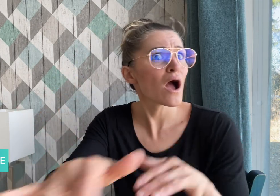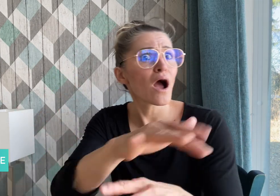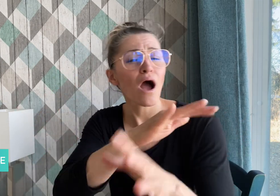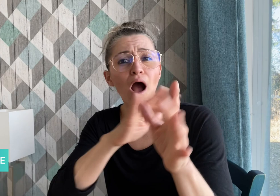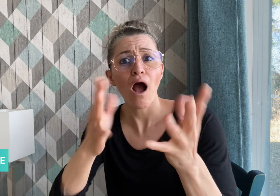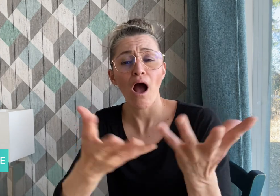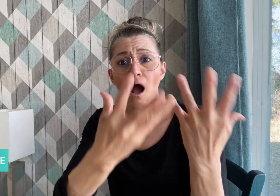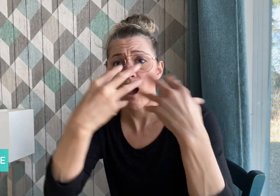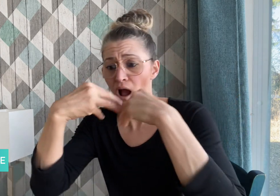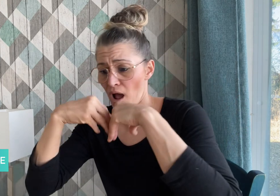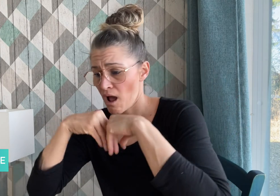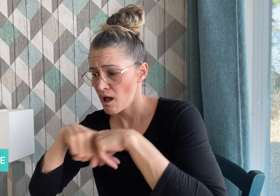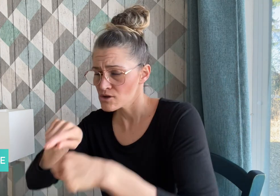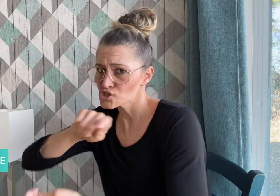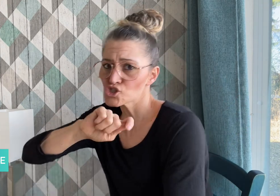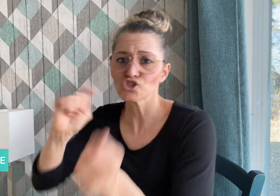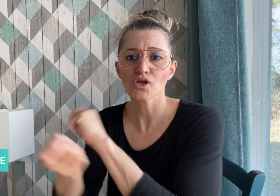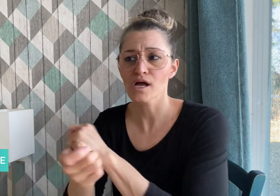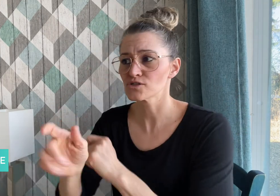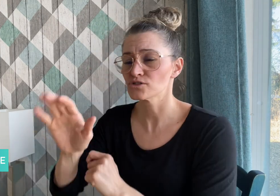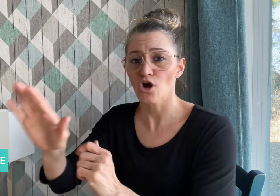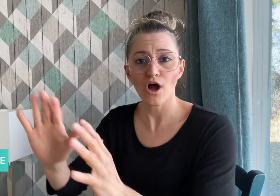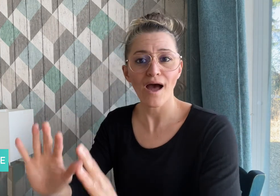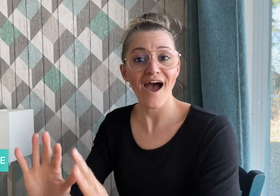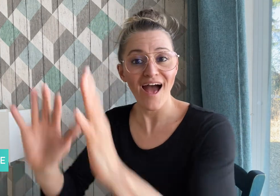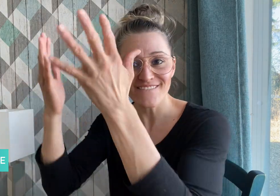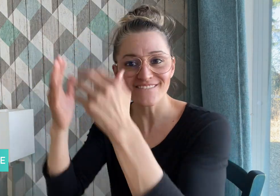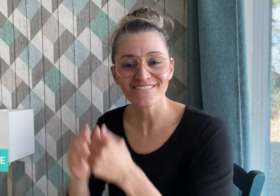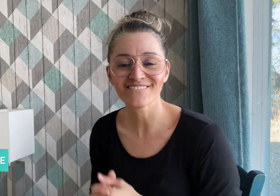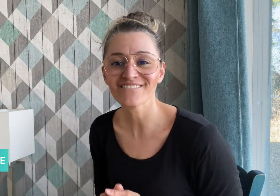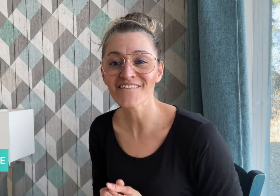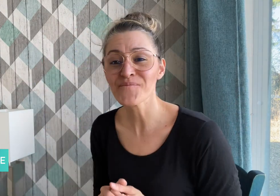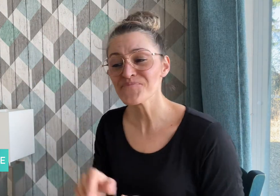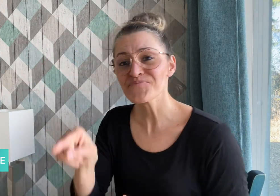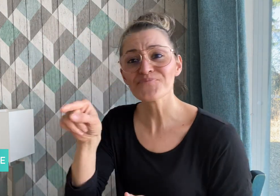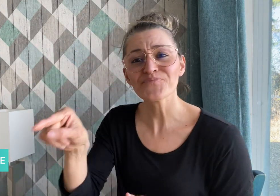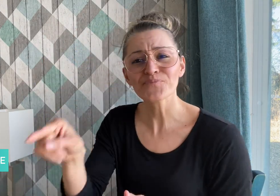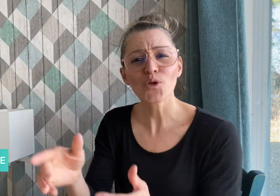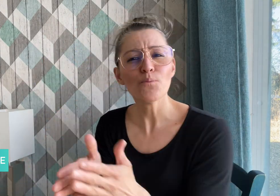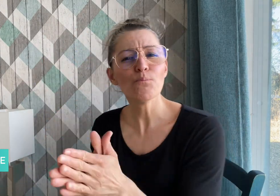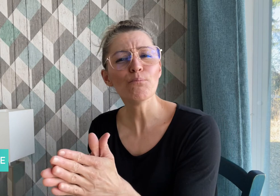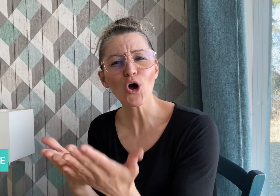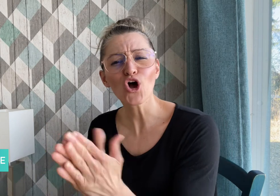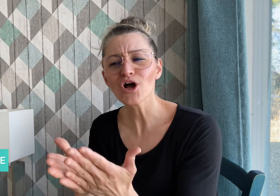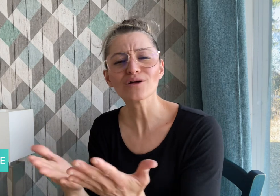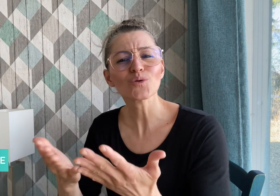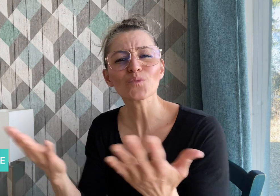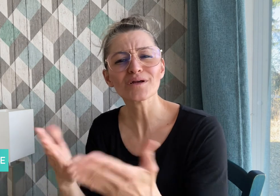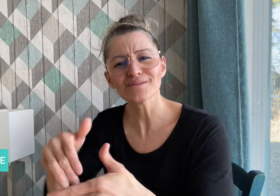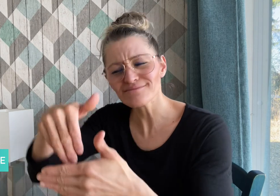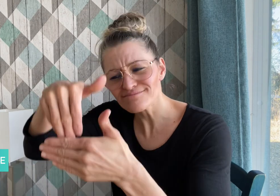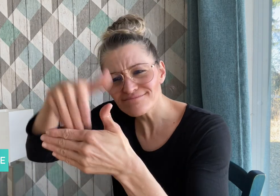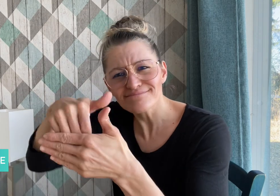and started to learn ASL which changed her